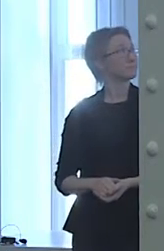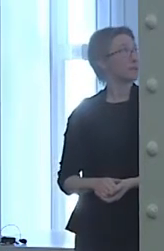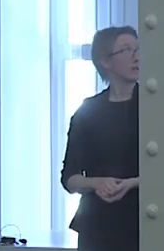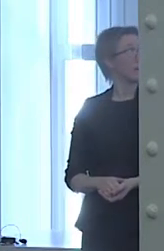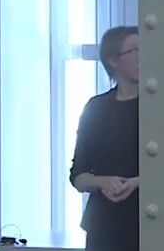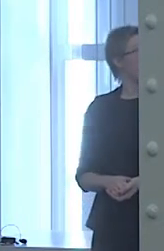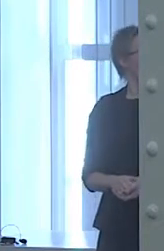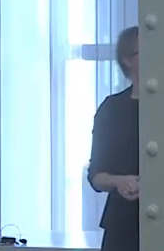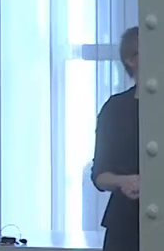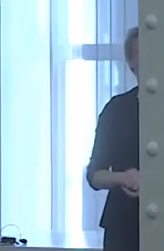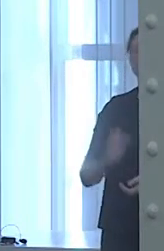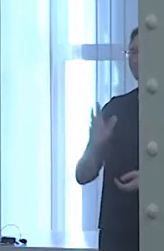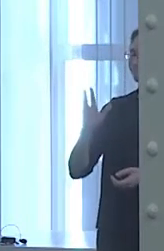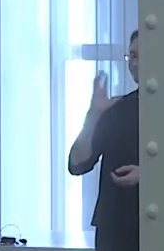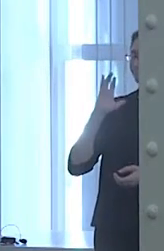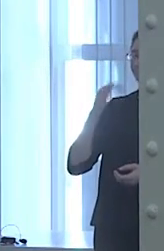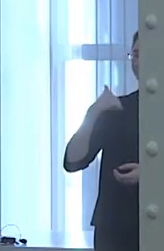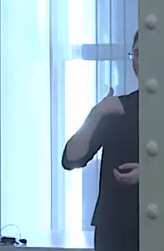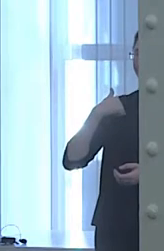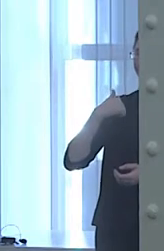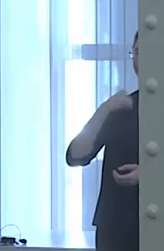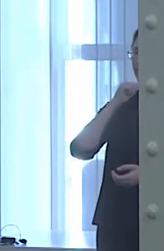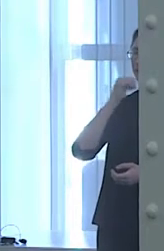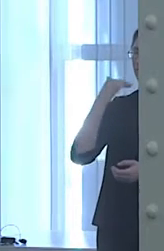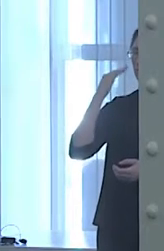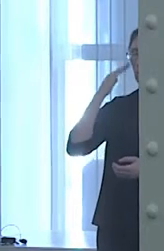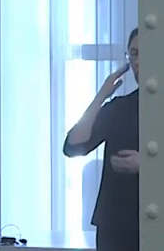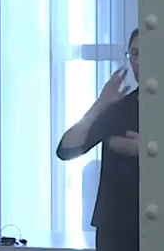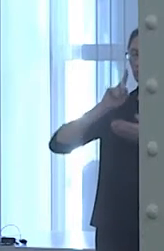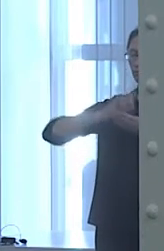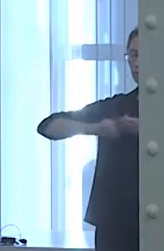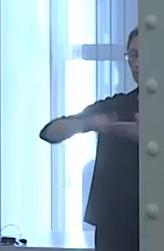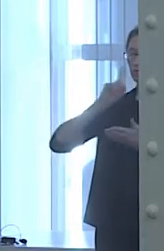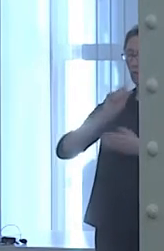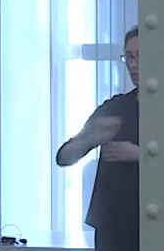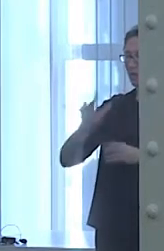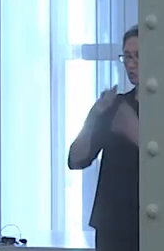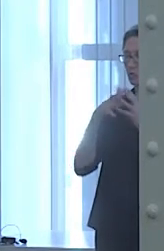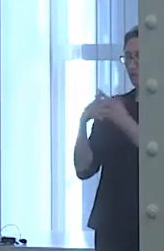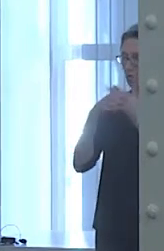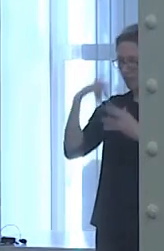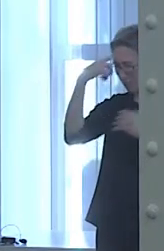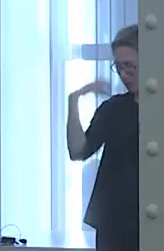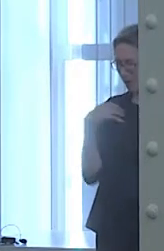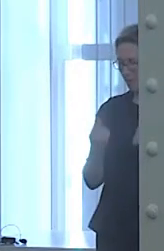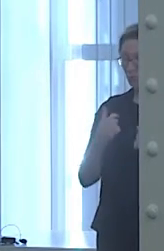I just did it because I didn't know what I was doing. But having the doctor explain it to my parents